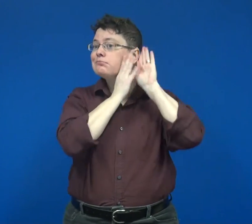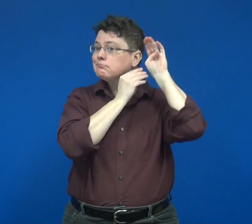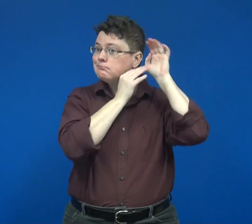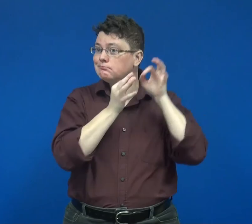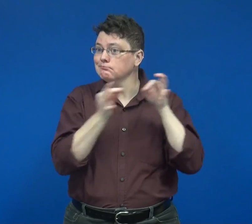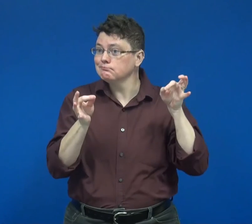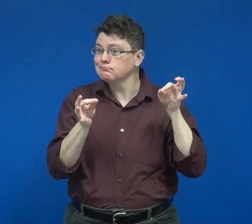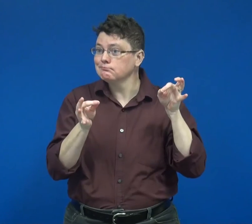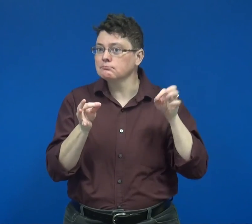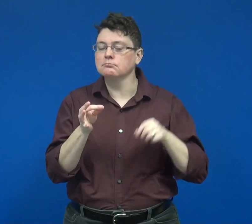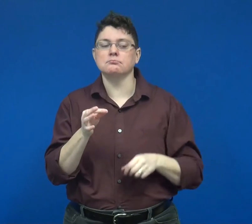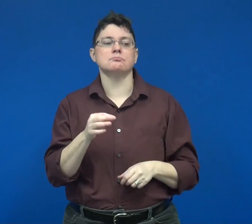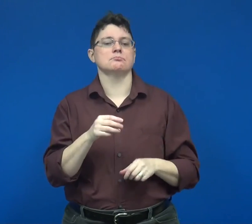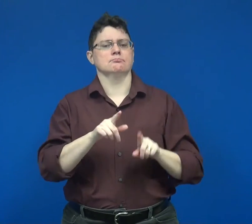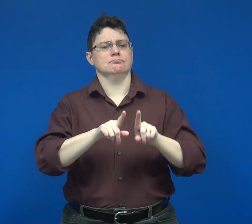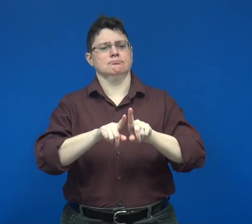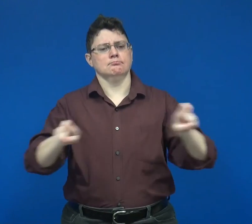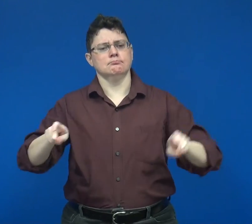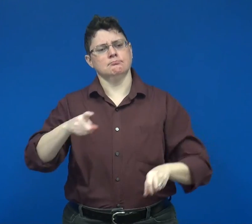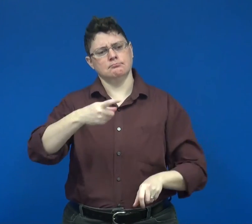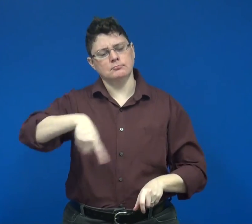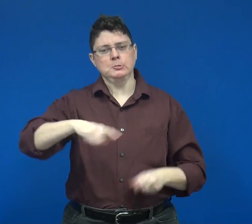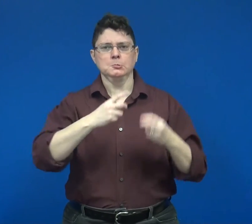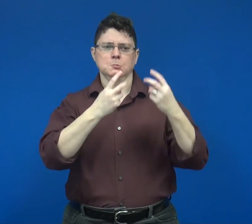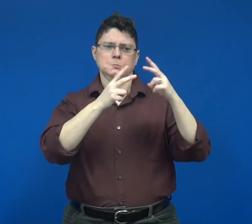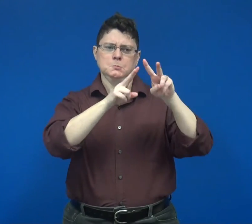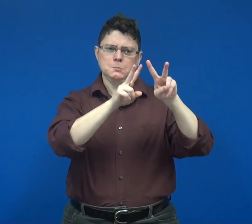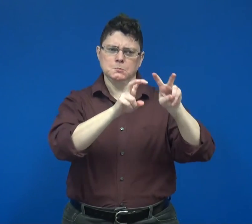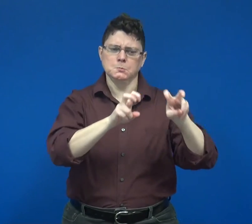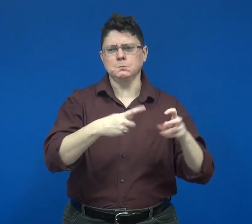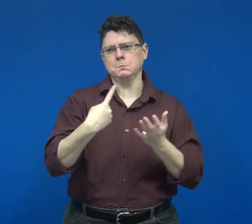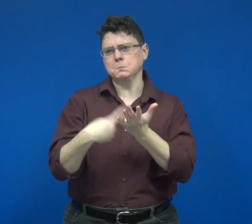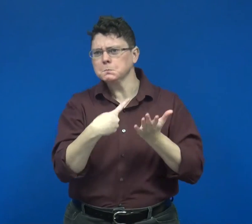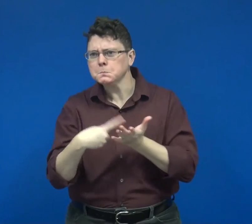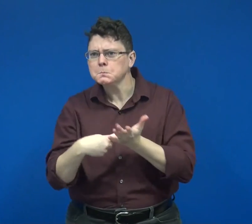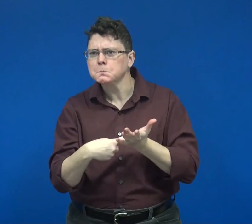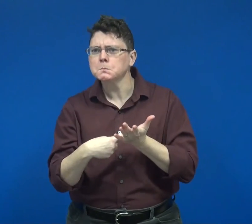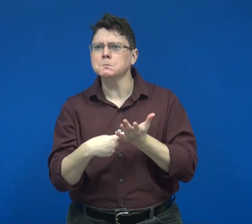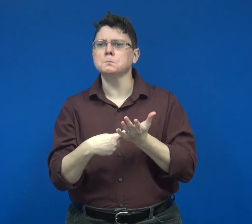They were asked to critically discuss these statements